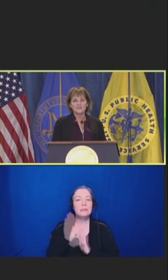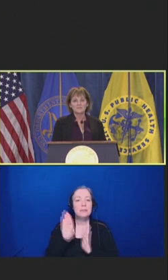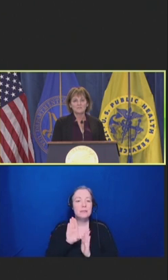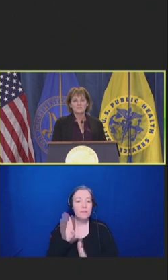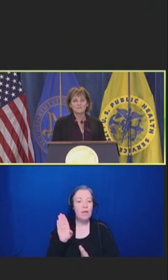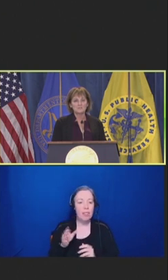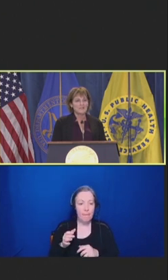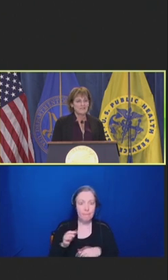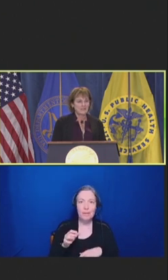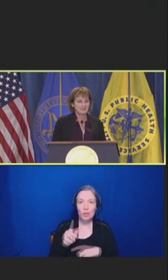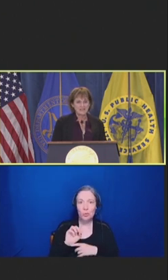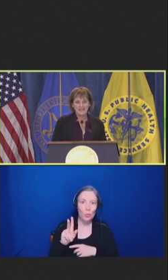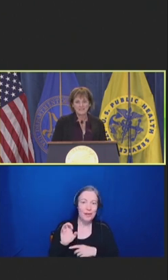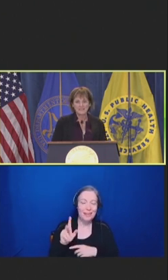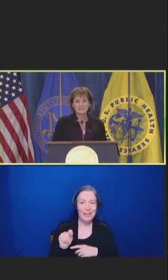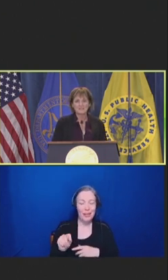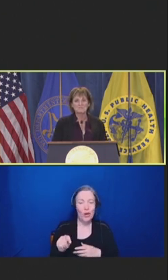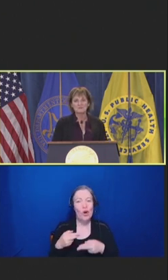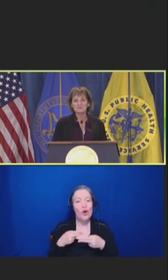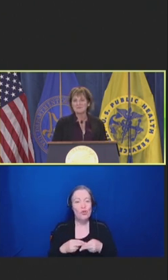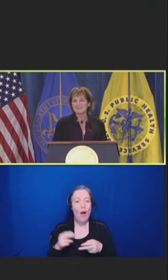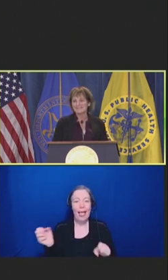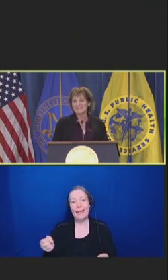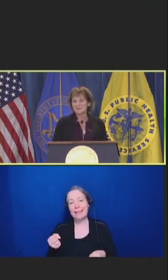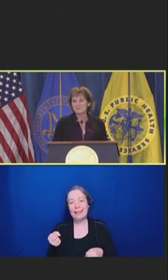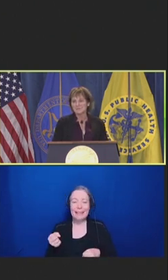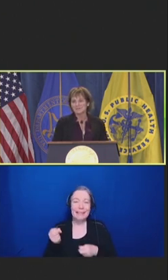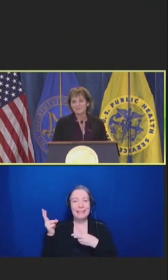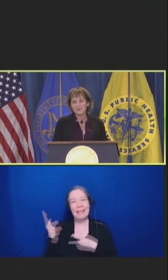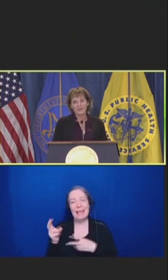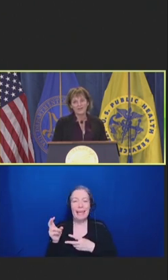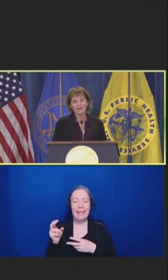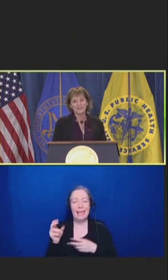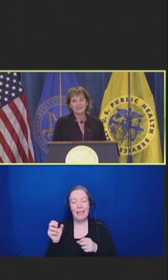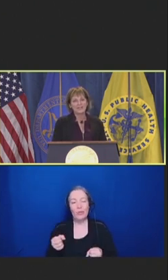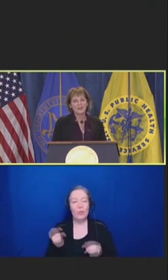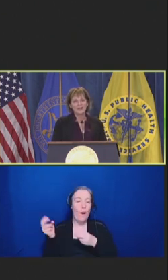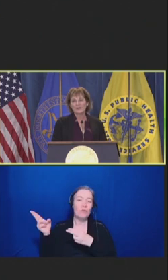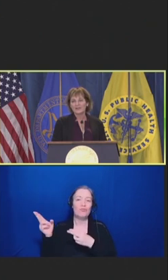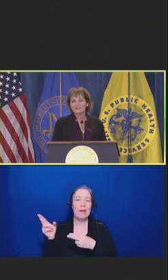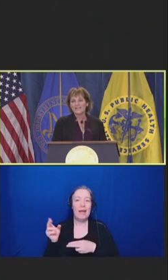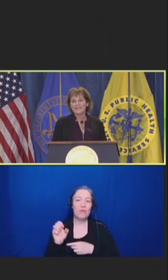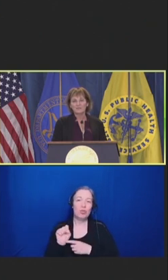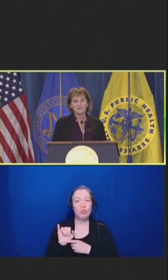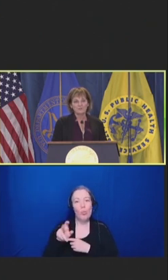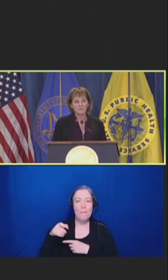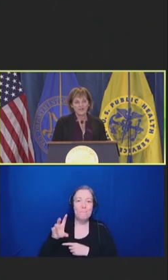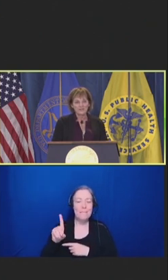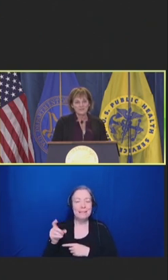And for my pediatric colleagues, I've been corrected and said, we want to call that getting rid of waste.